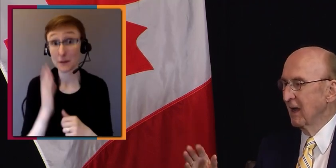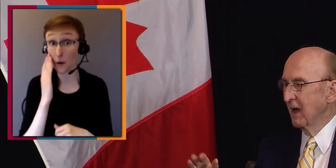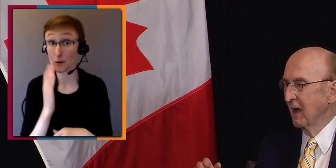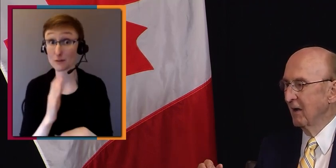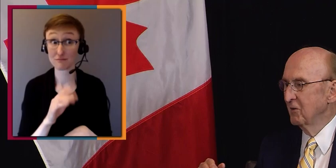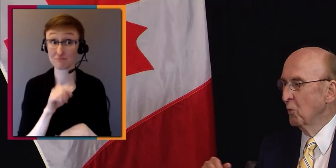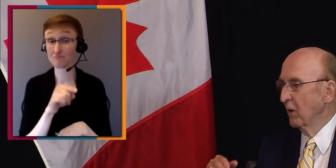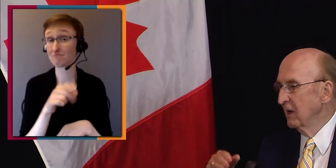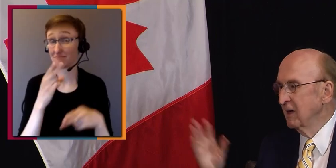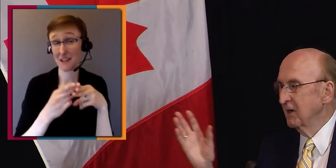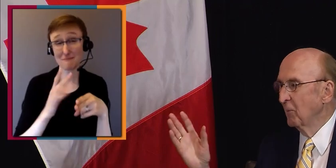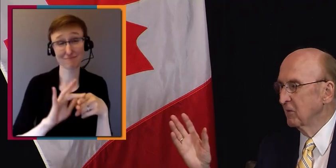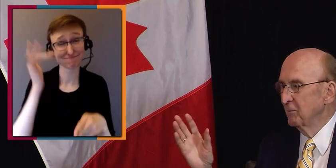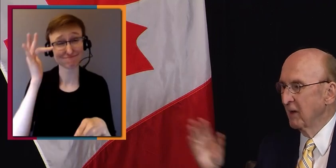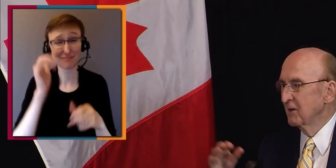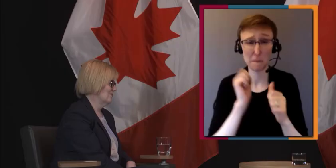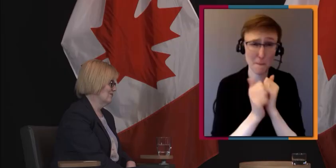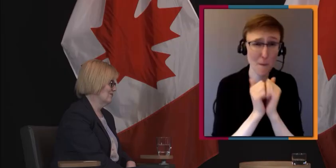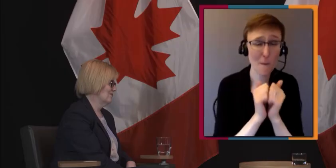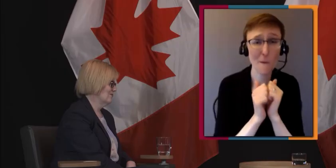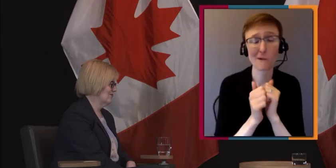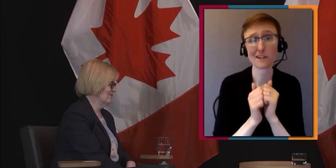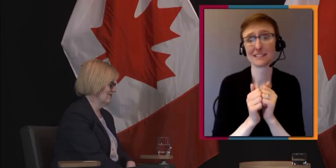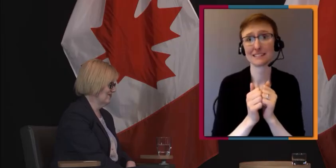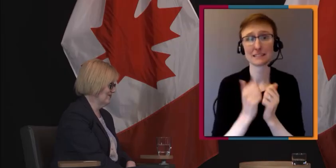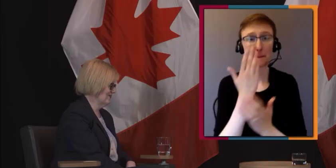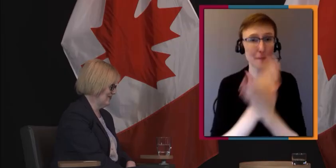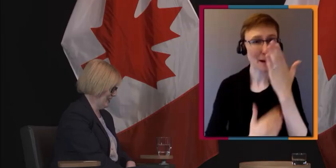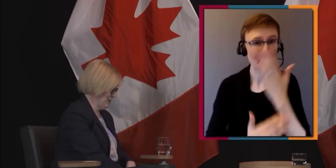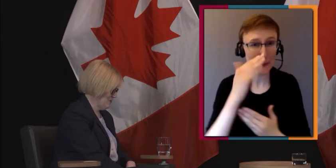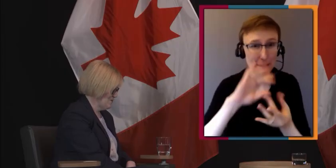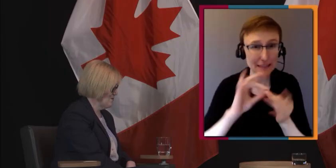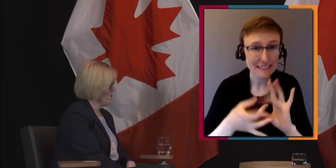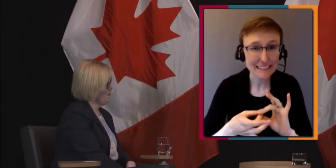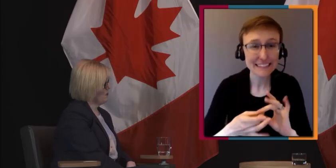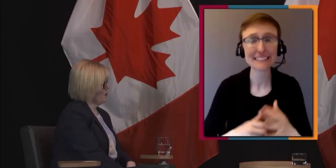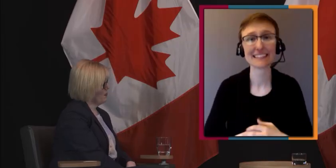You won any number of medals. We won't go through all of that again. - Thank you.